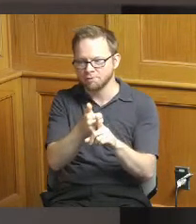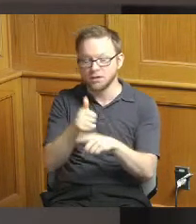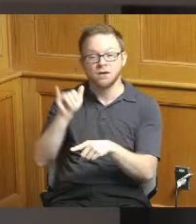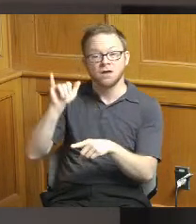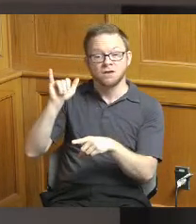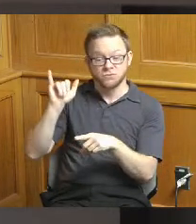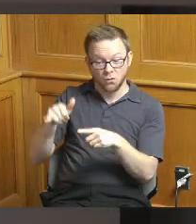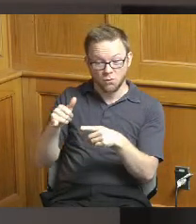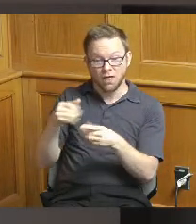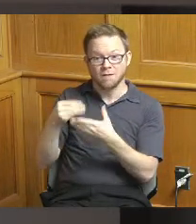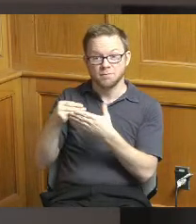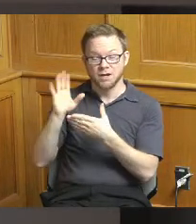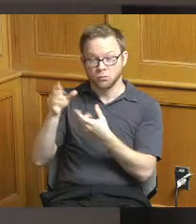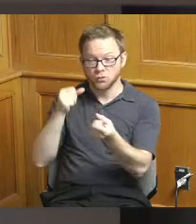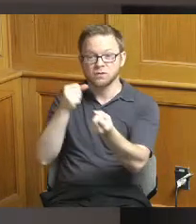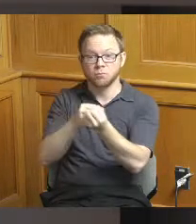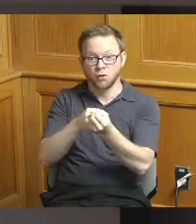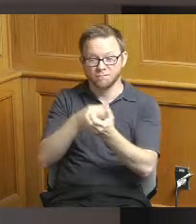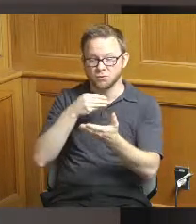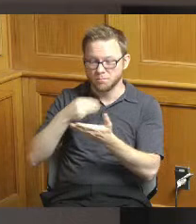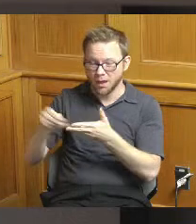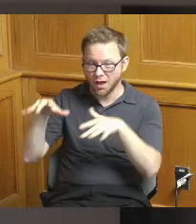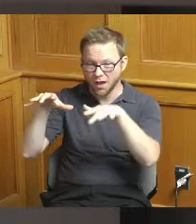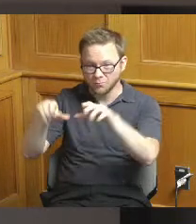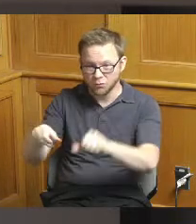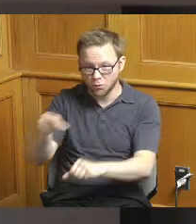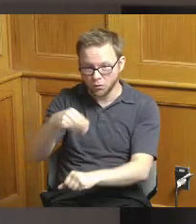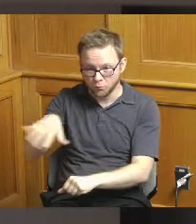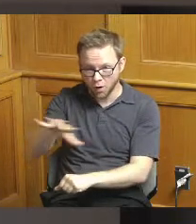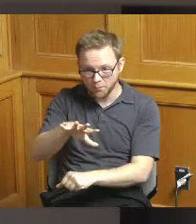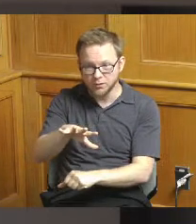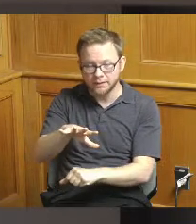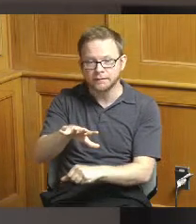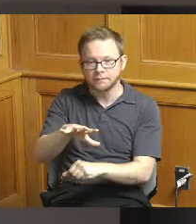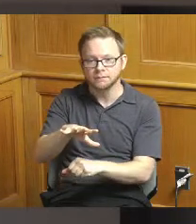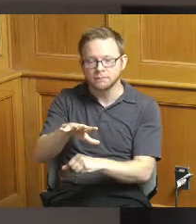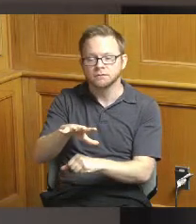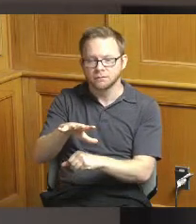working with Congressman Chabot's office on funds to cover the construction portion of the project